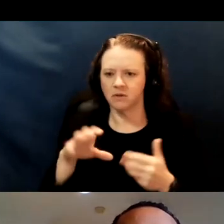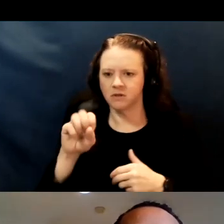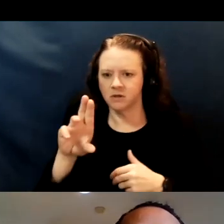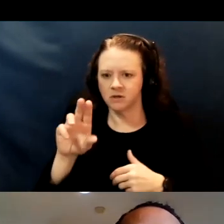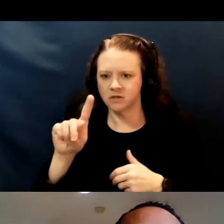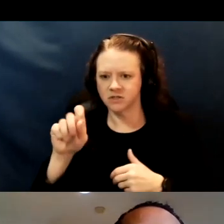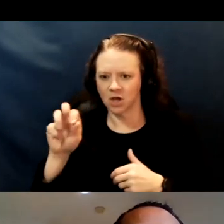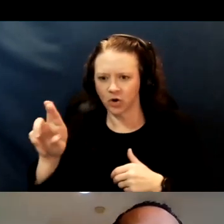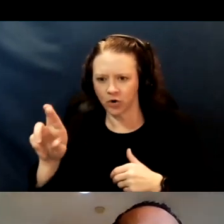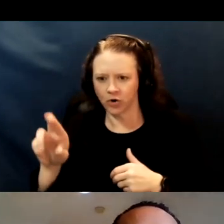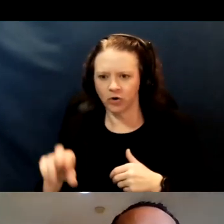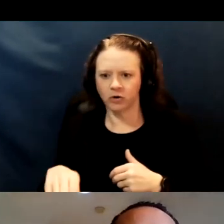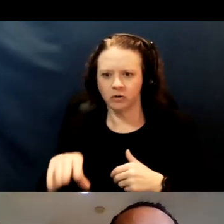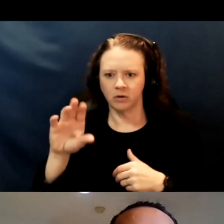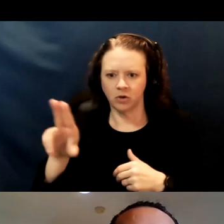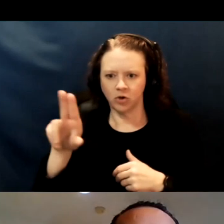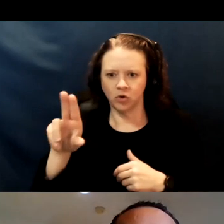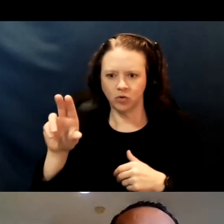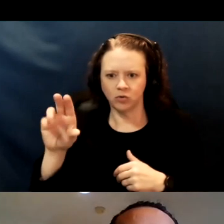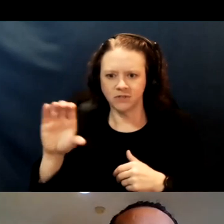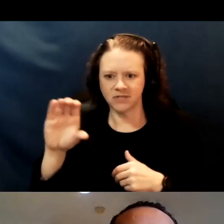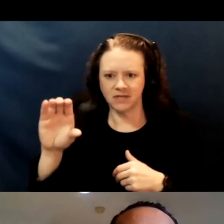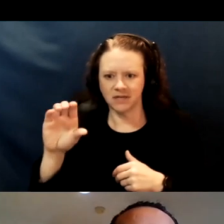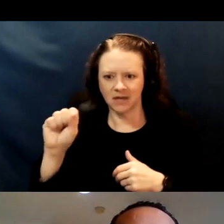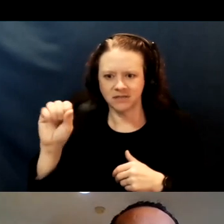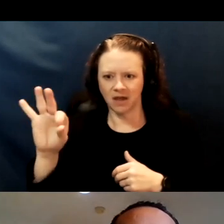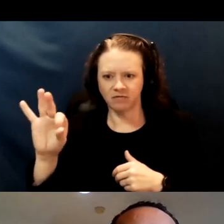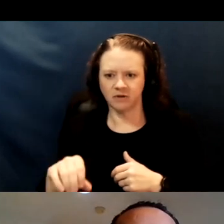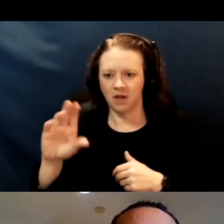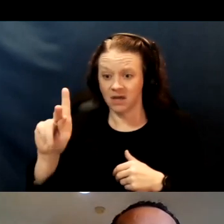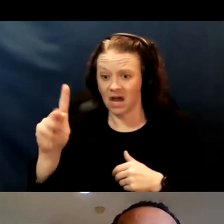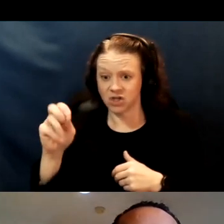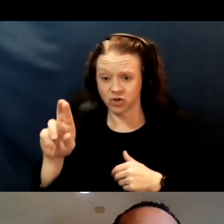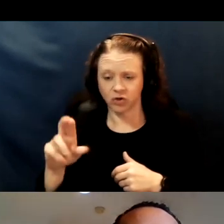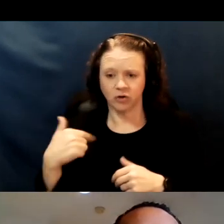And then we have individual hospitals like Valley Care, Washington Hospital,